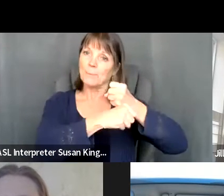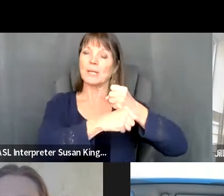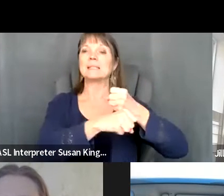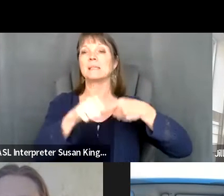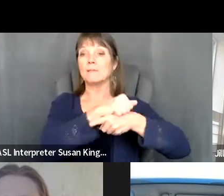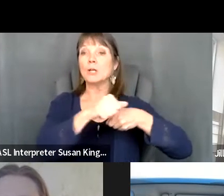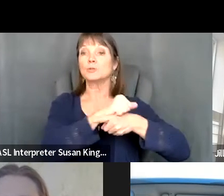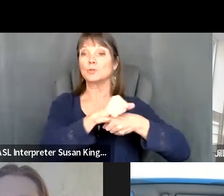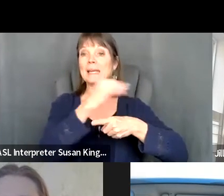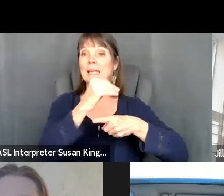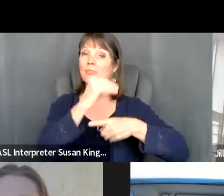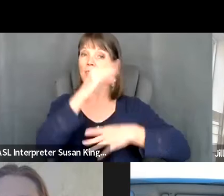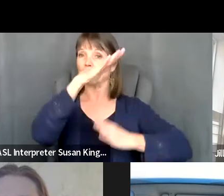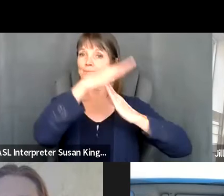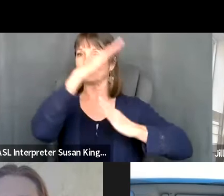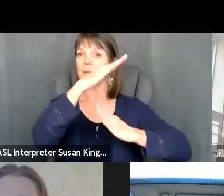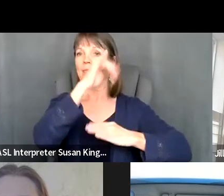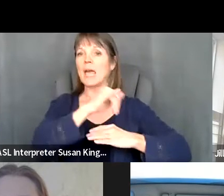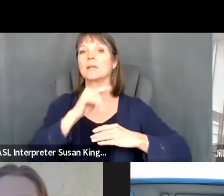them to foster a professional development.